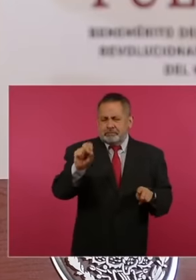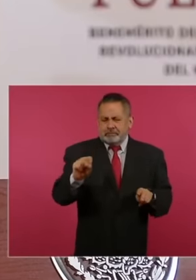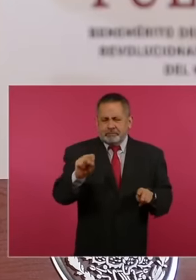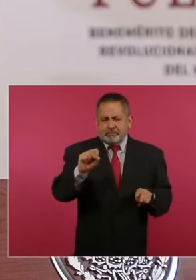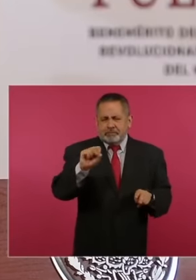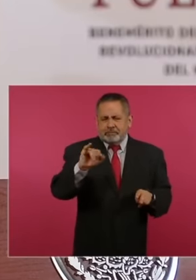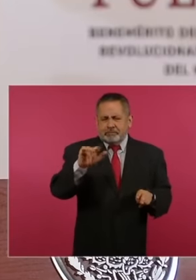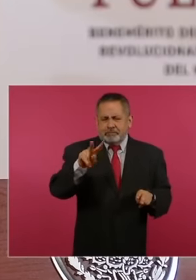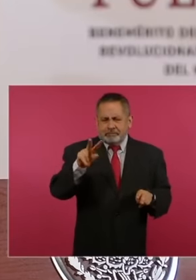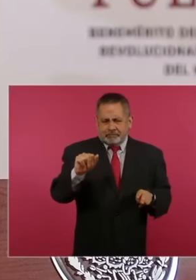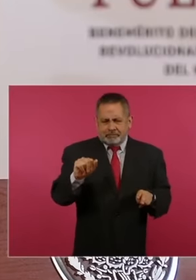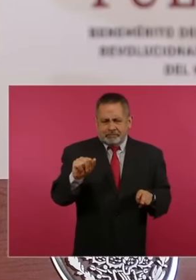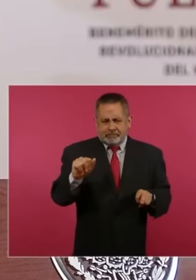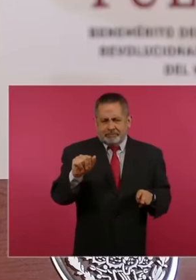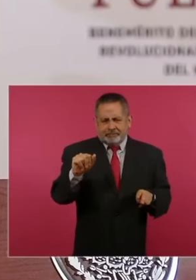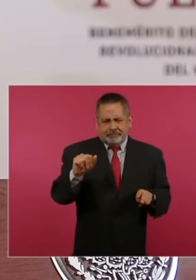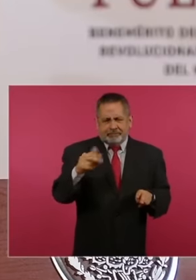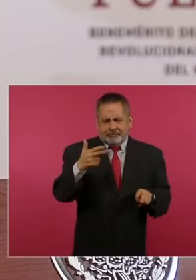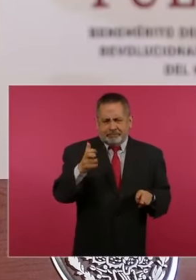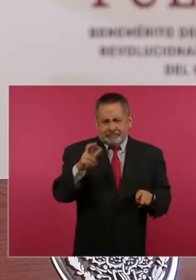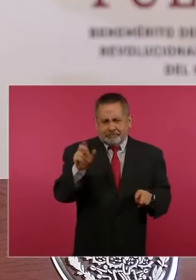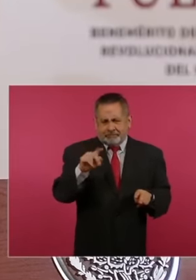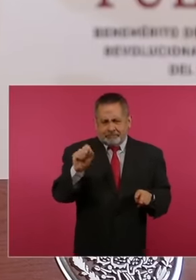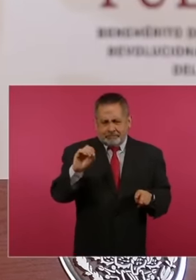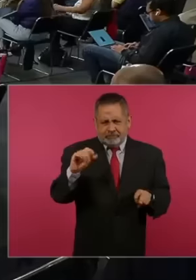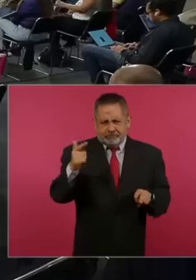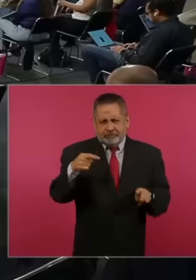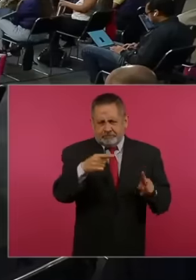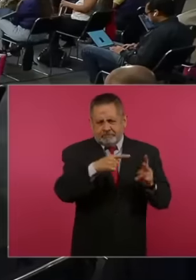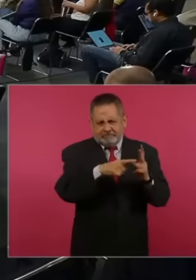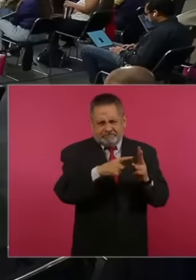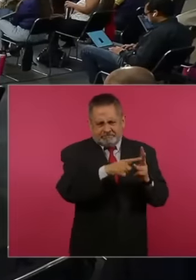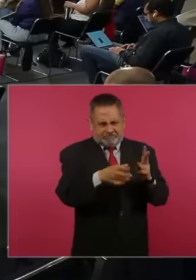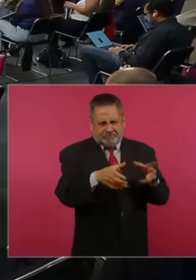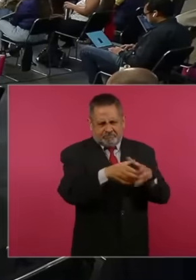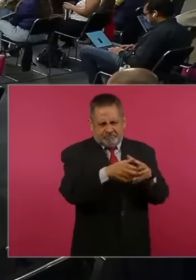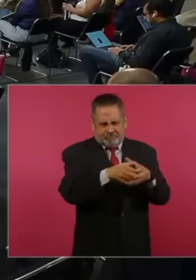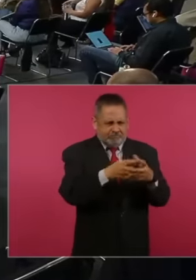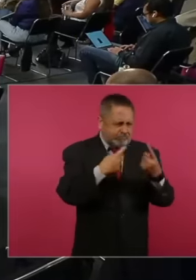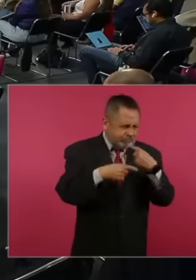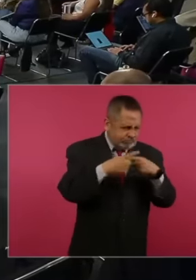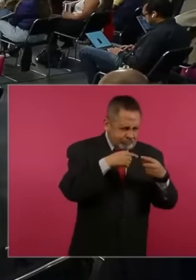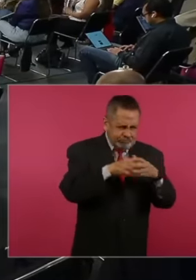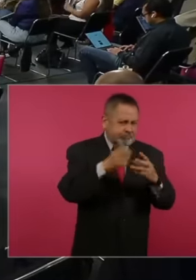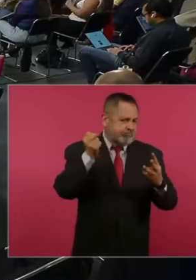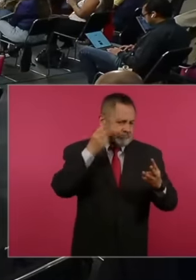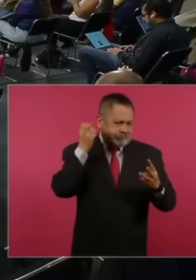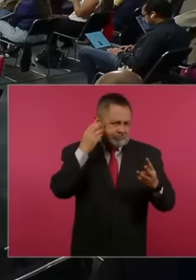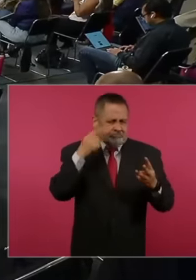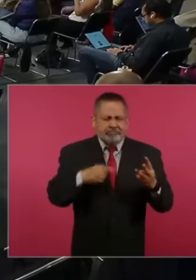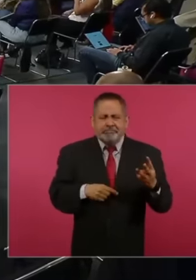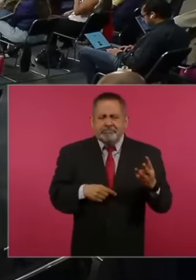Gerson I think it is in the